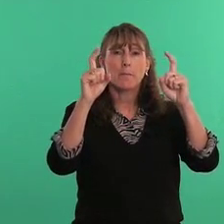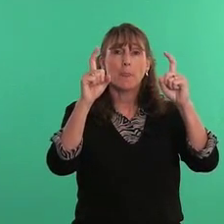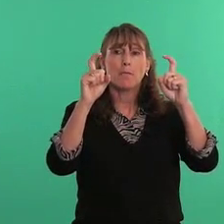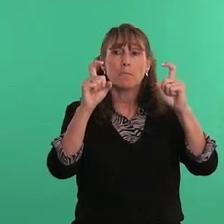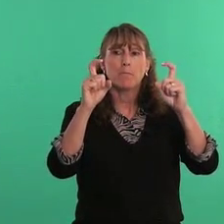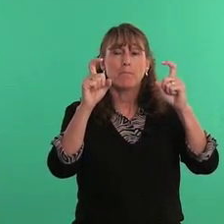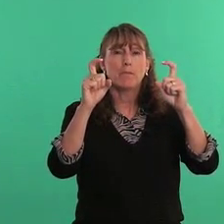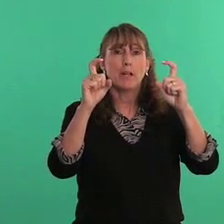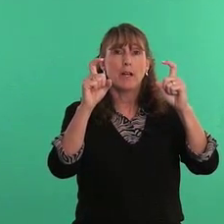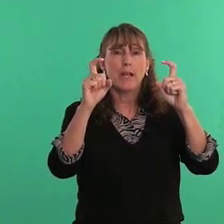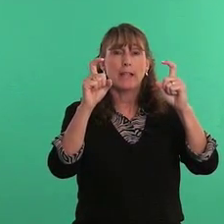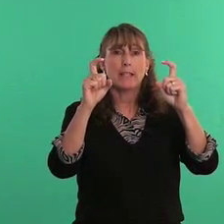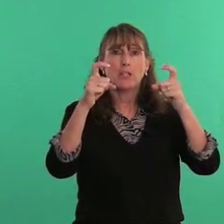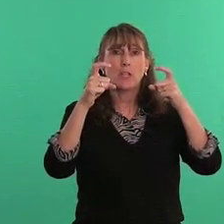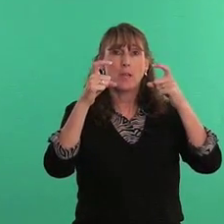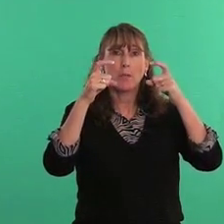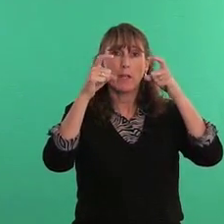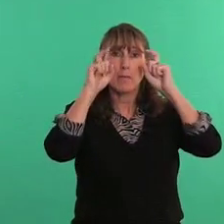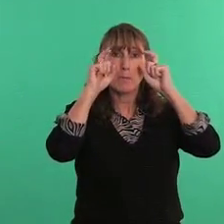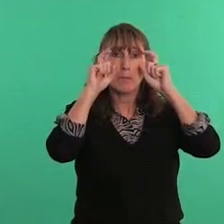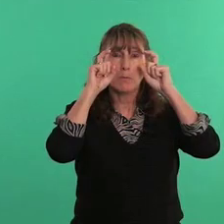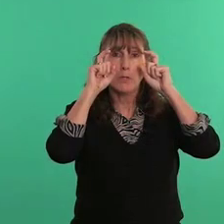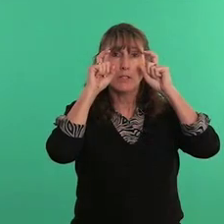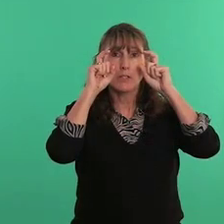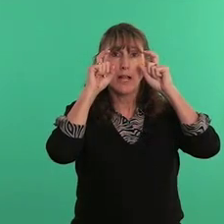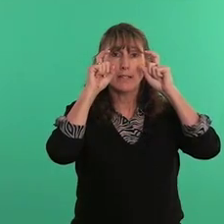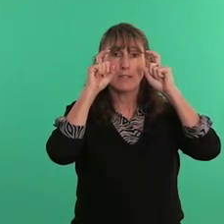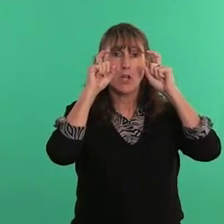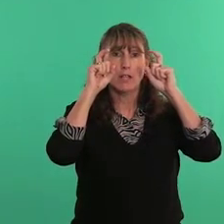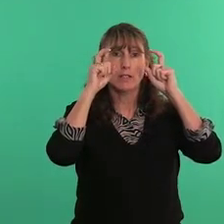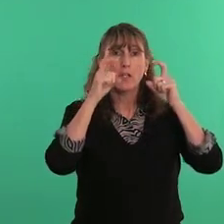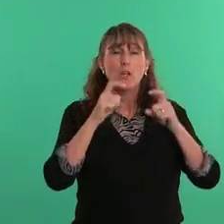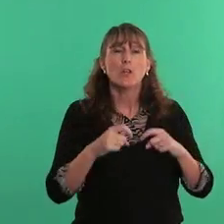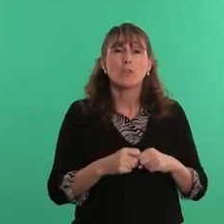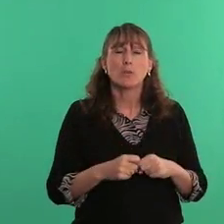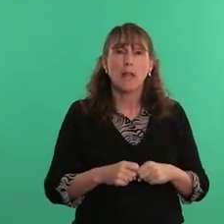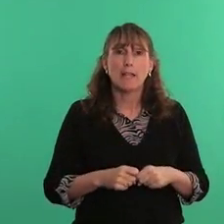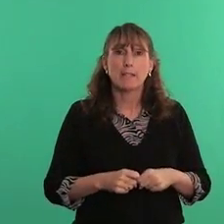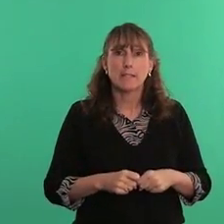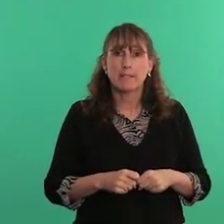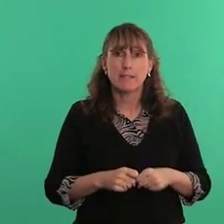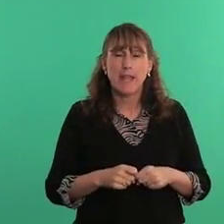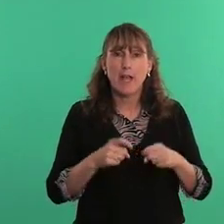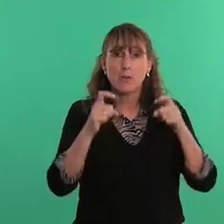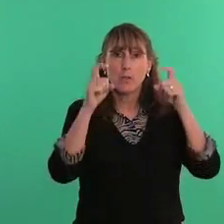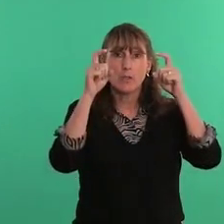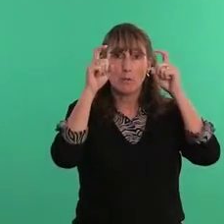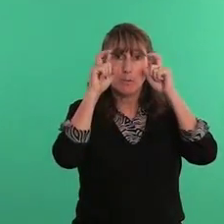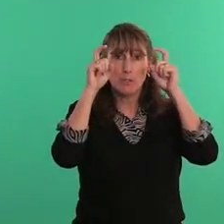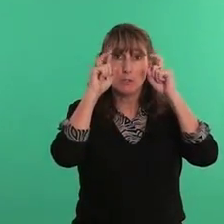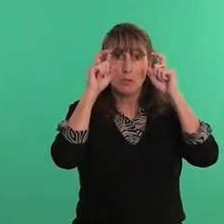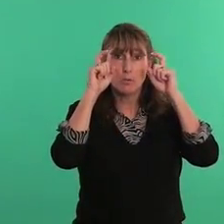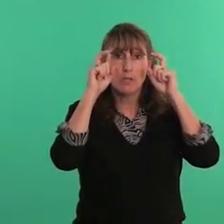X handshape and mimic putting your glasses on so glasses is the noun, so it would be two